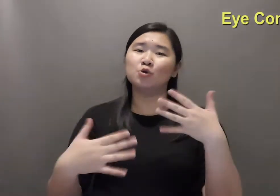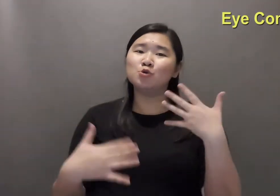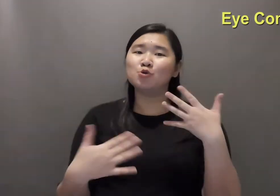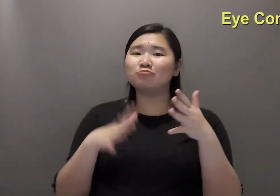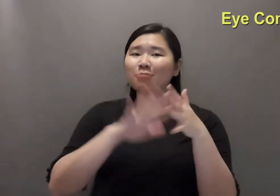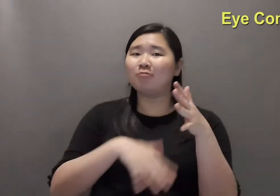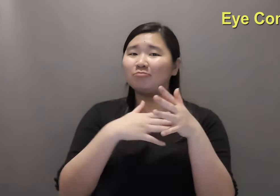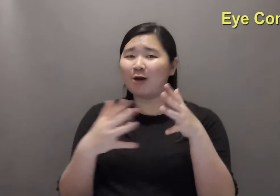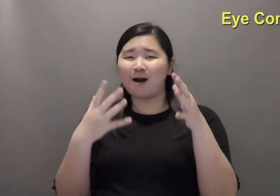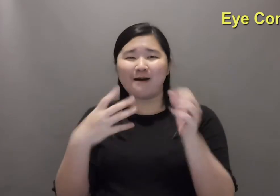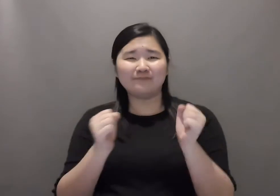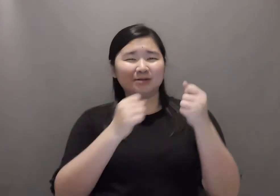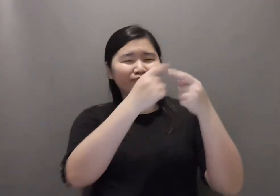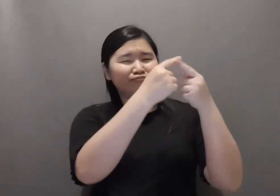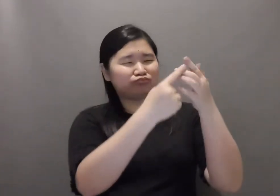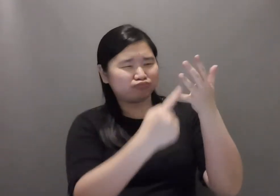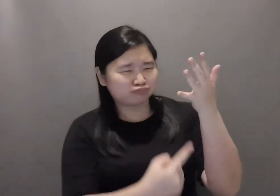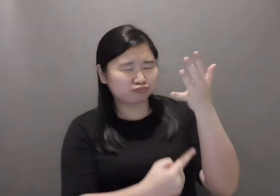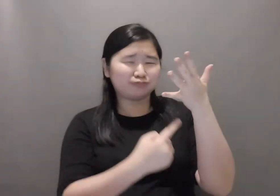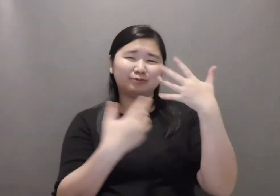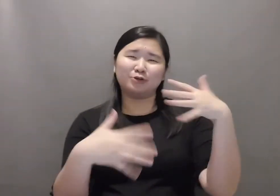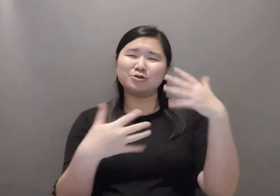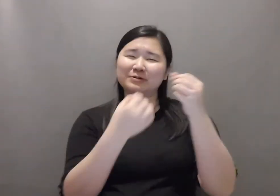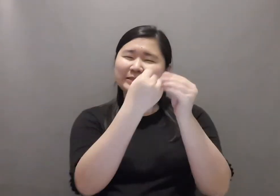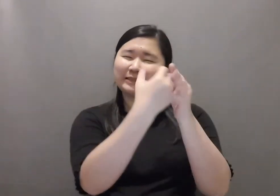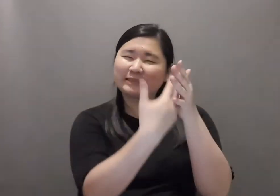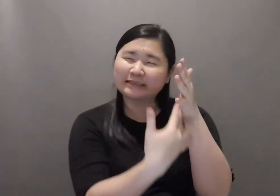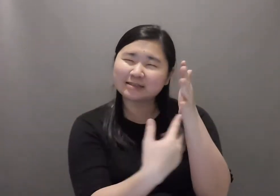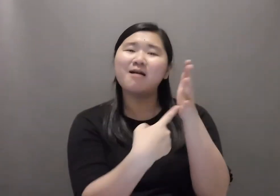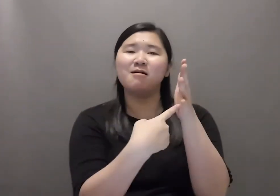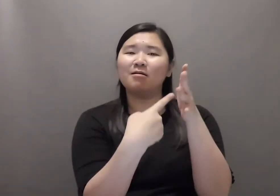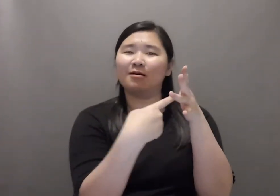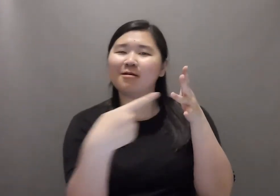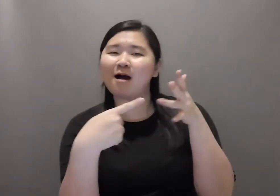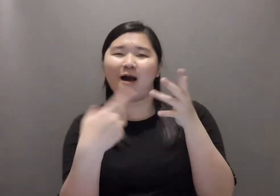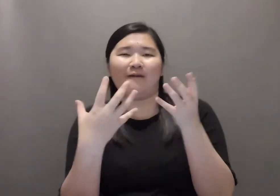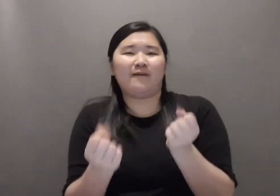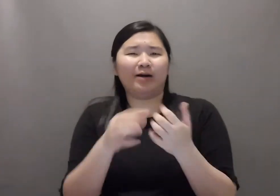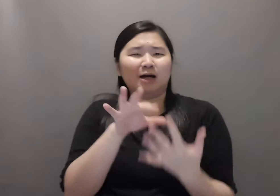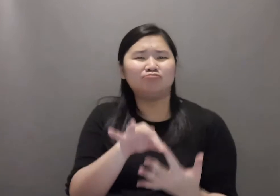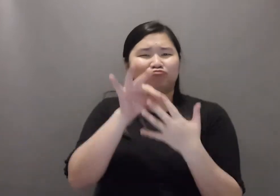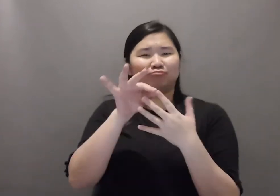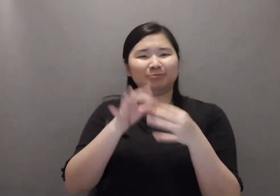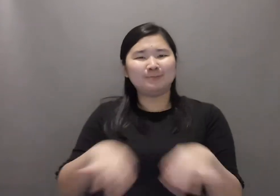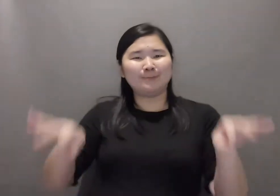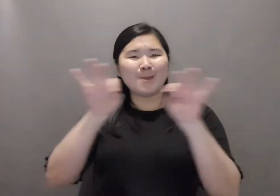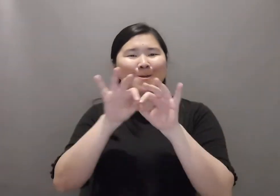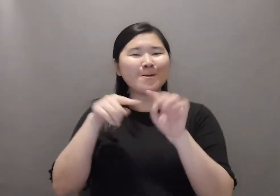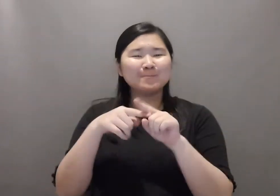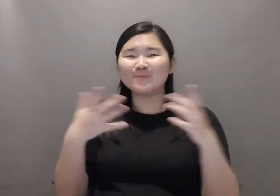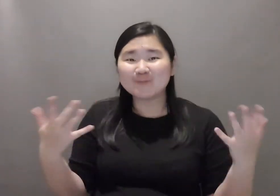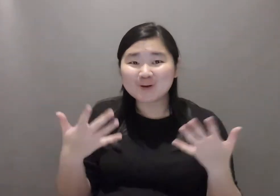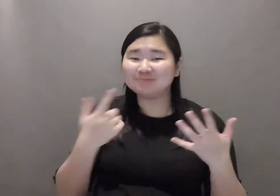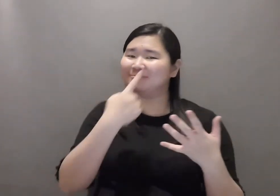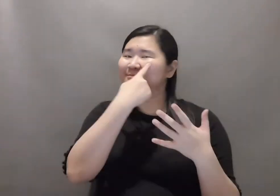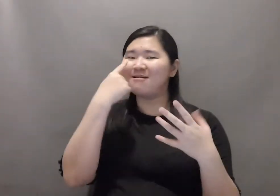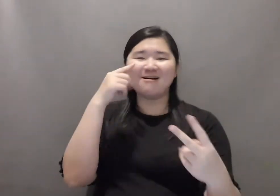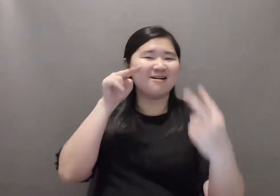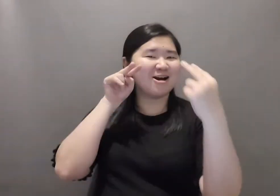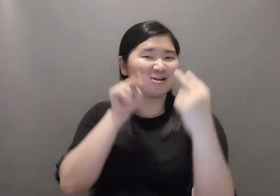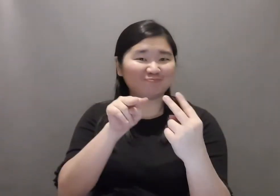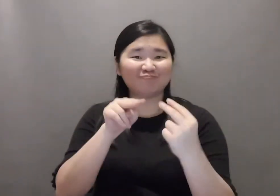All sign languages share many linguistic features. They all has this important feature: eye contact.